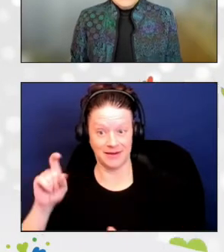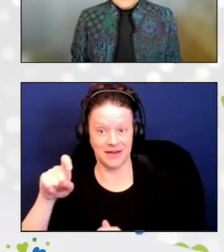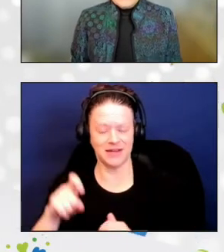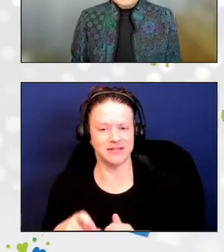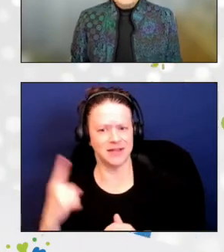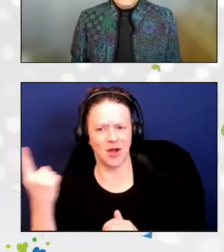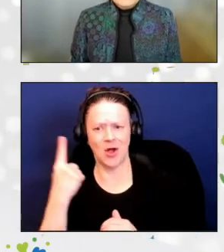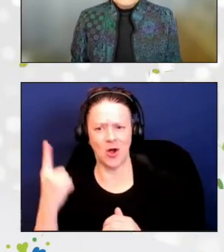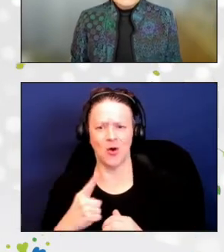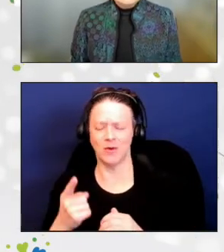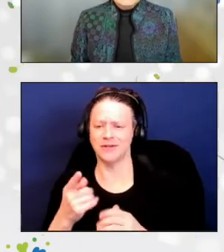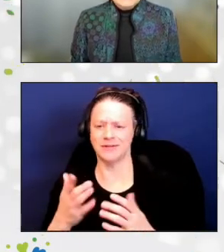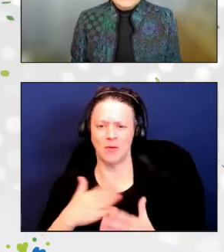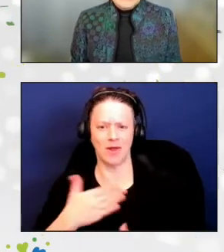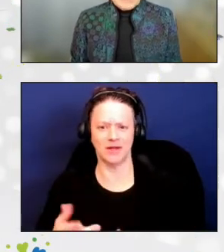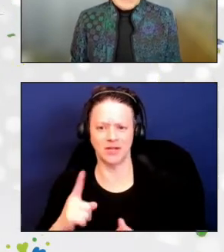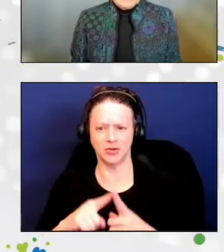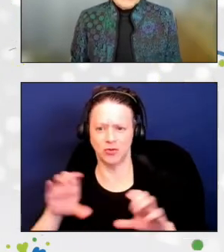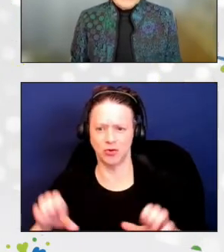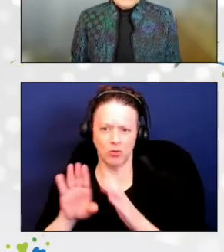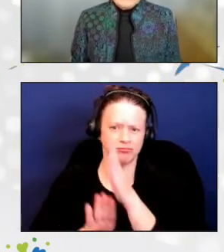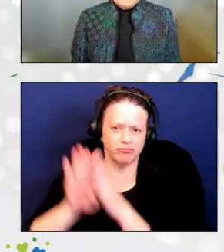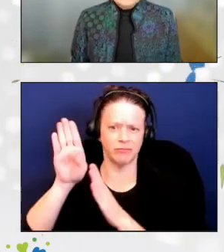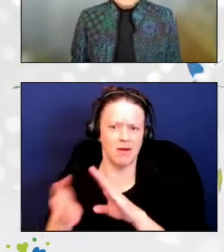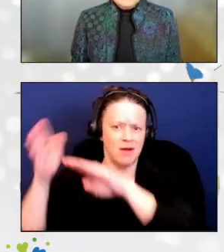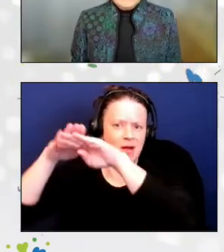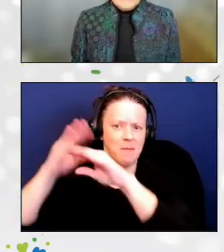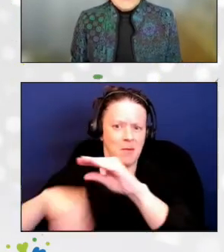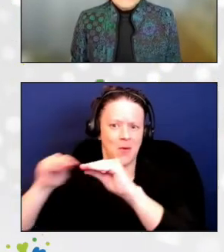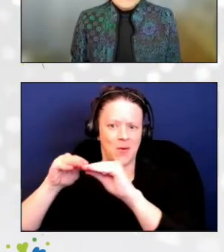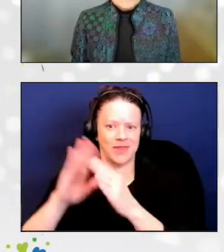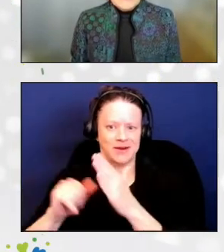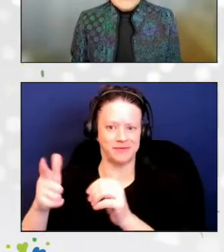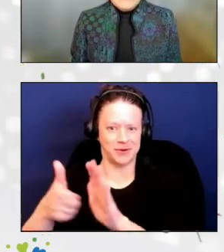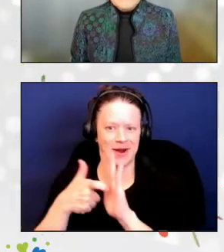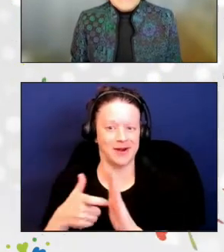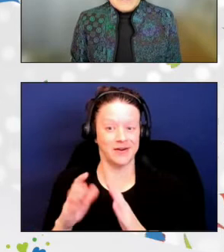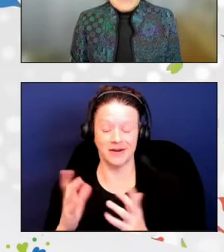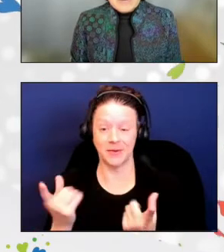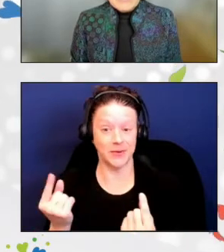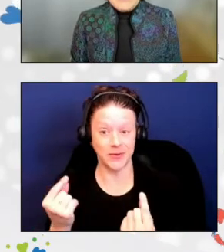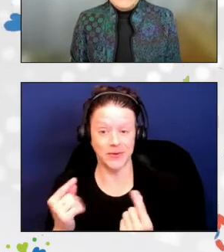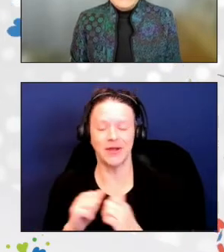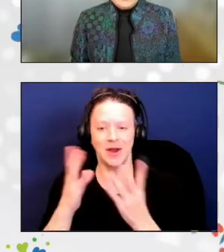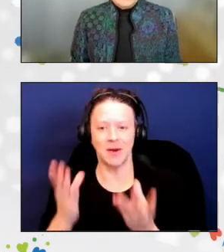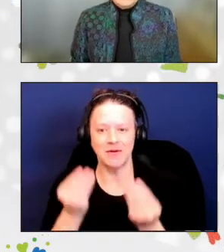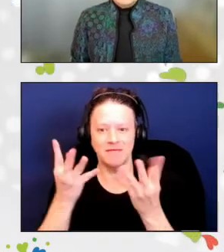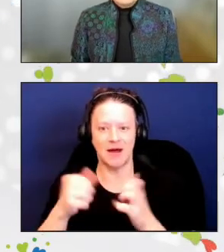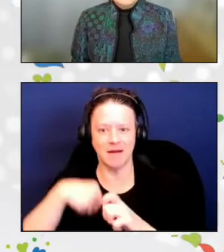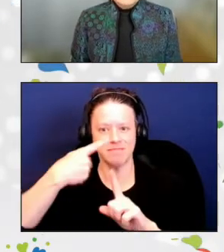Corin embraced an additional responsibility of providing a monthly free grocery distribution